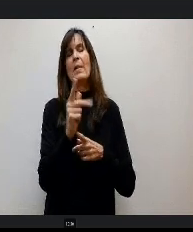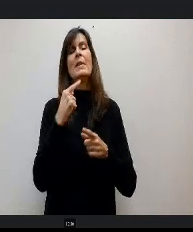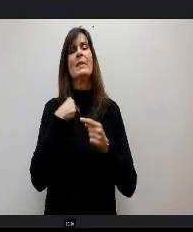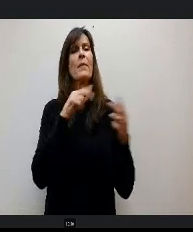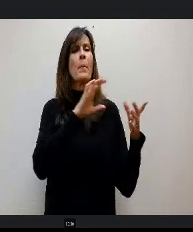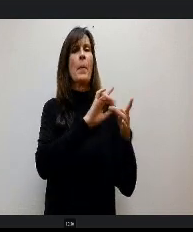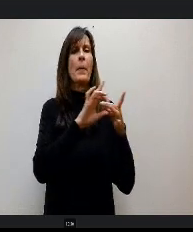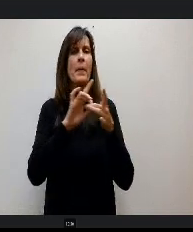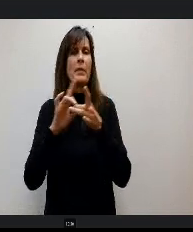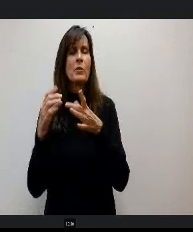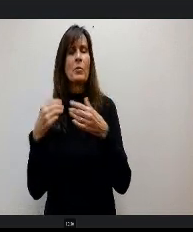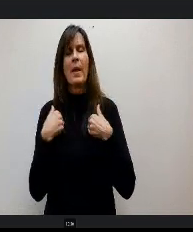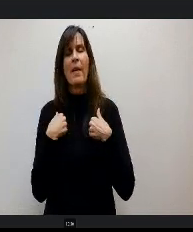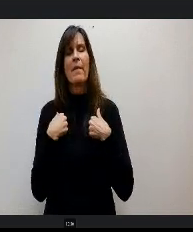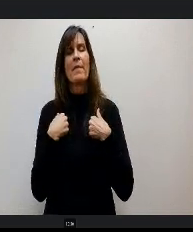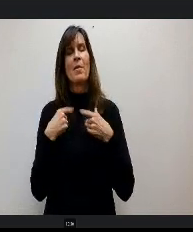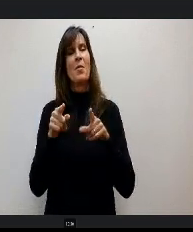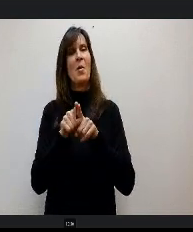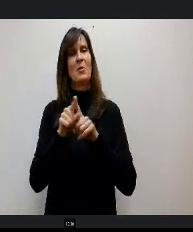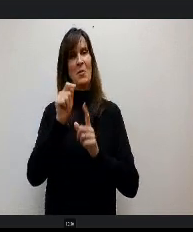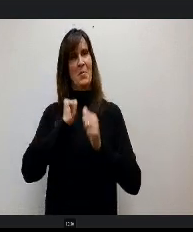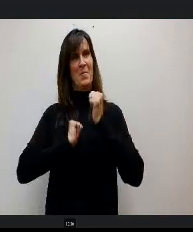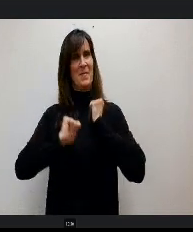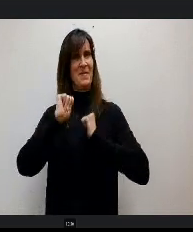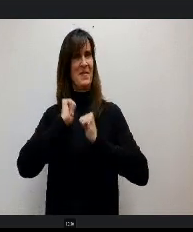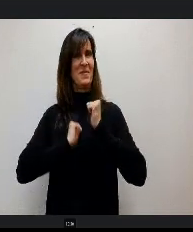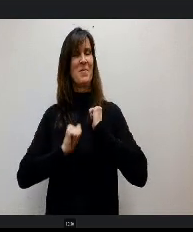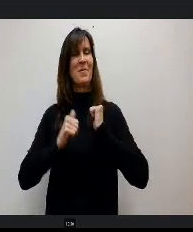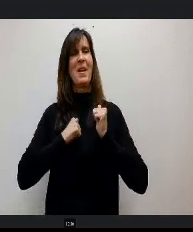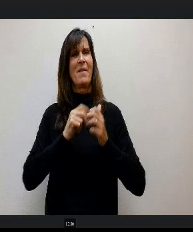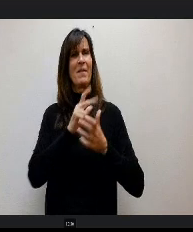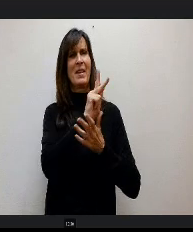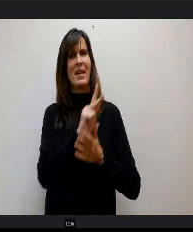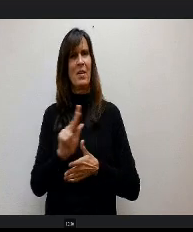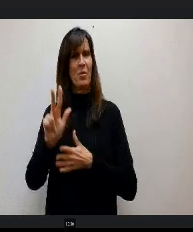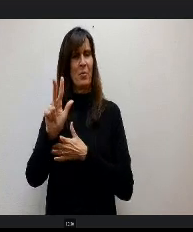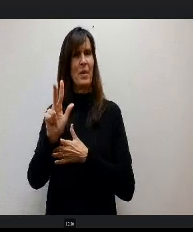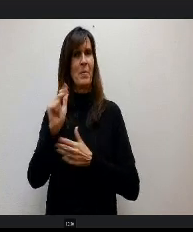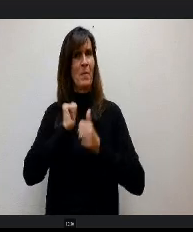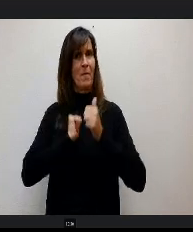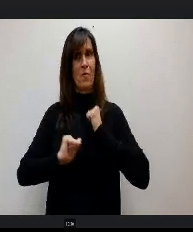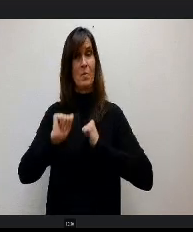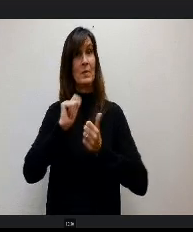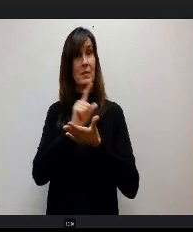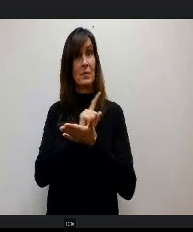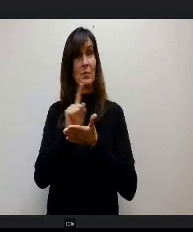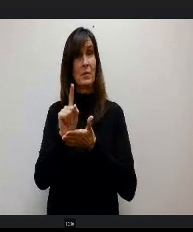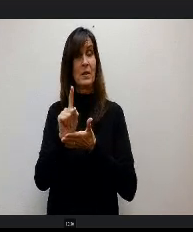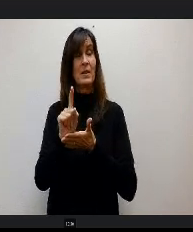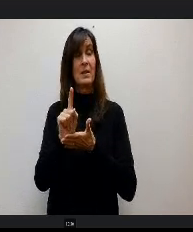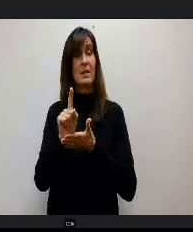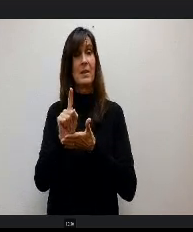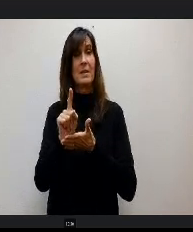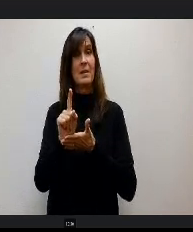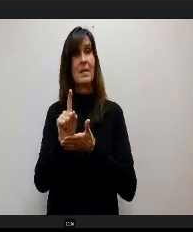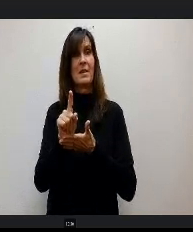groups. We are performing our musical theatre groups. We had AK 3 performance. This K3 musical was done this week